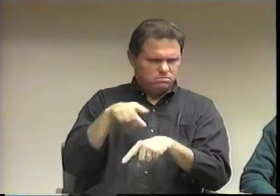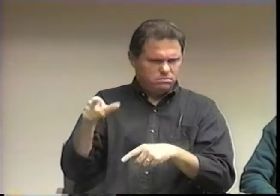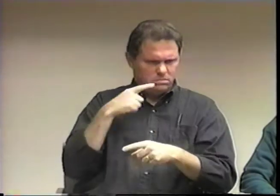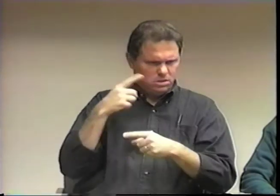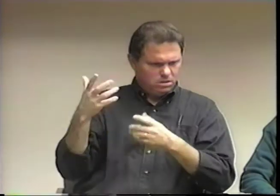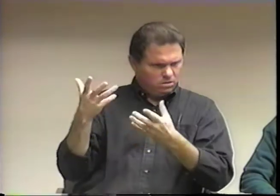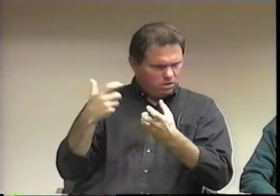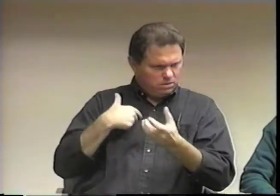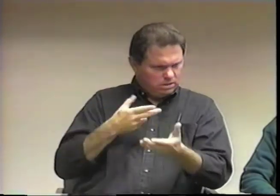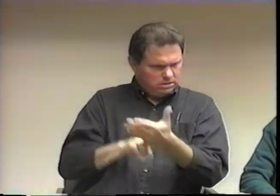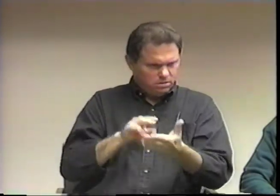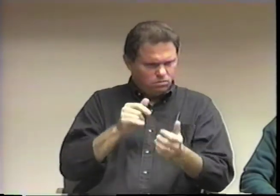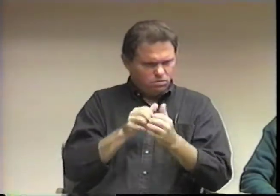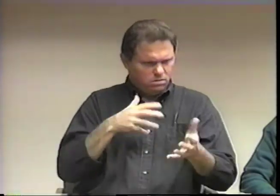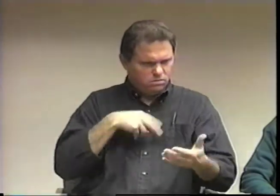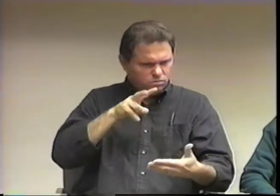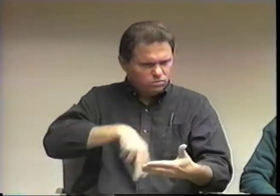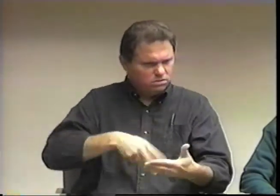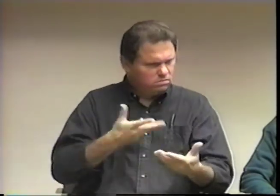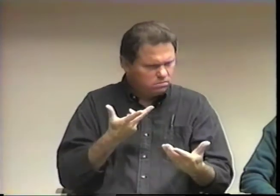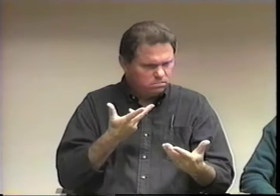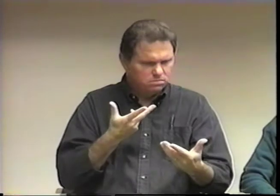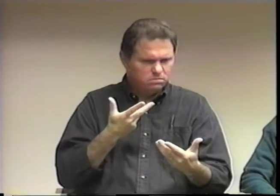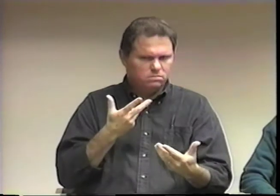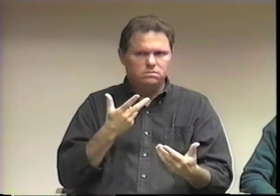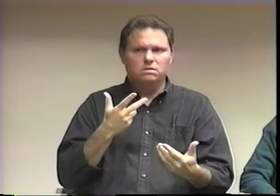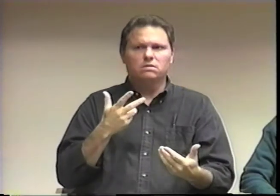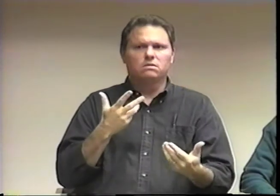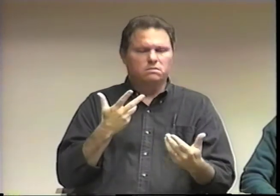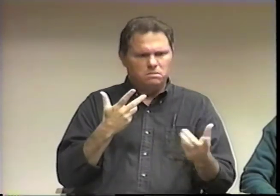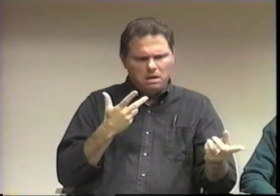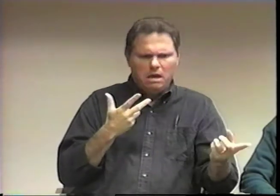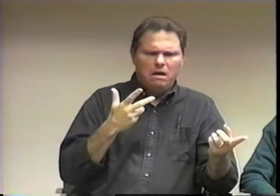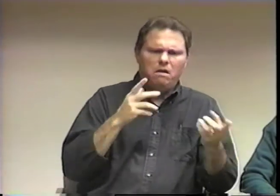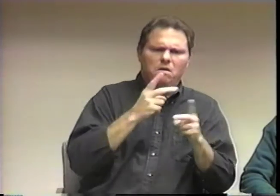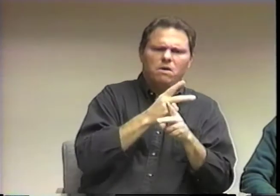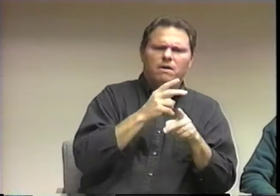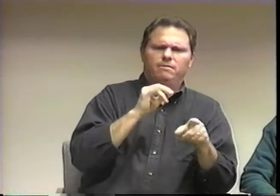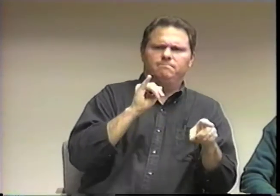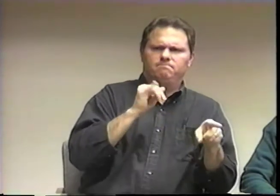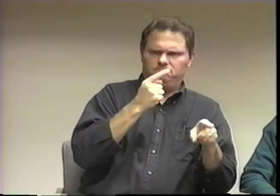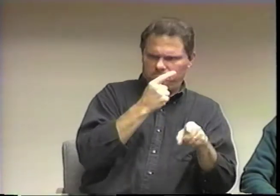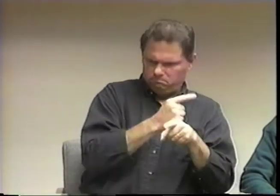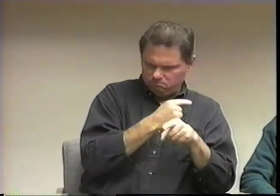back and forth because, again, there was no interpreter. I said I really detested that process